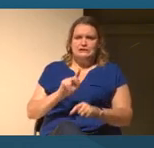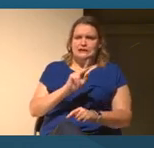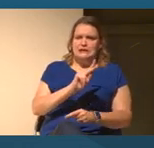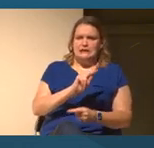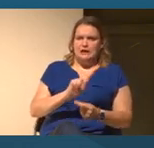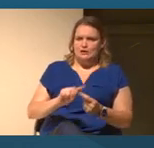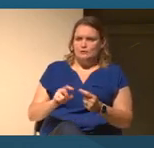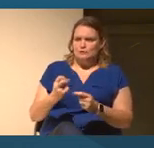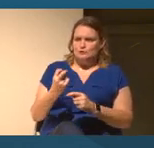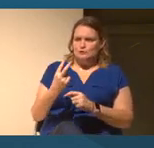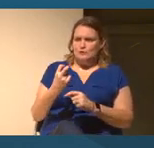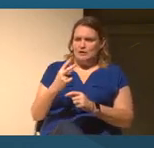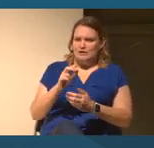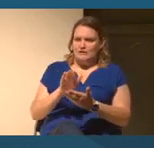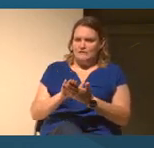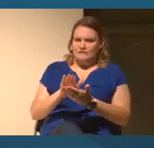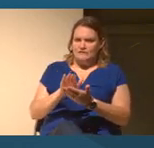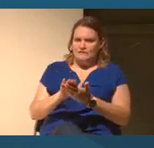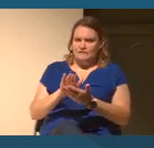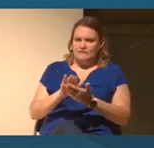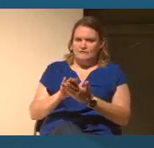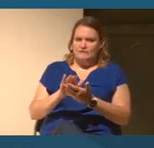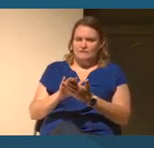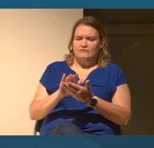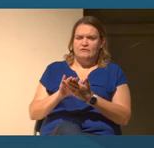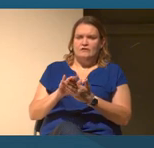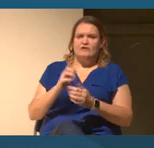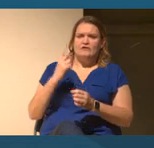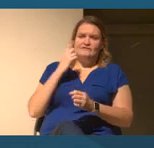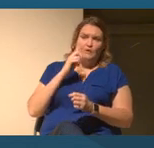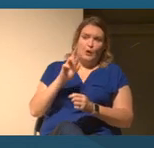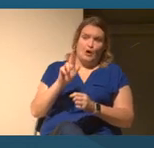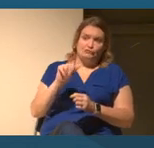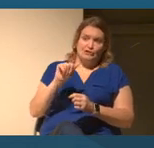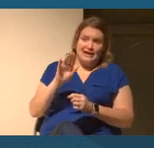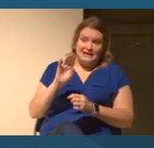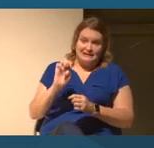In terms of Asian American history, there was never introduced Native American Indian